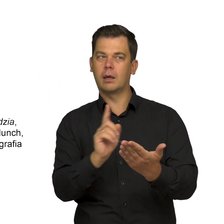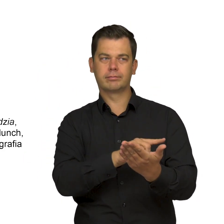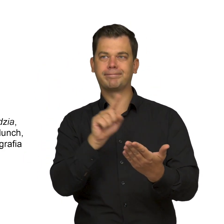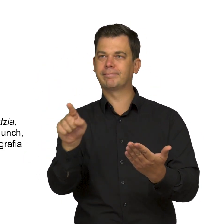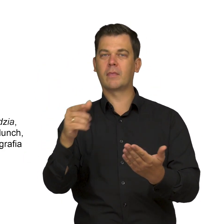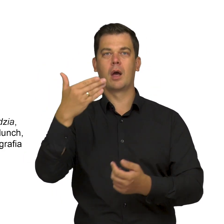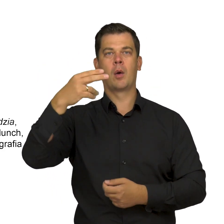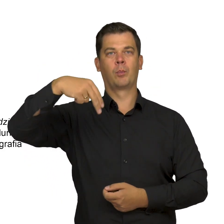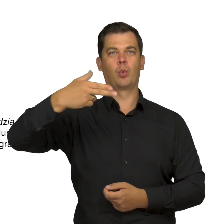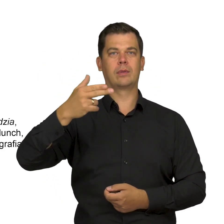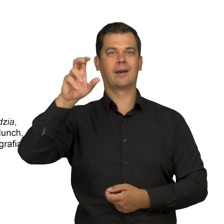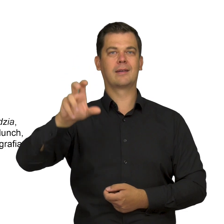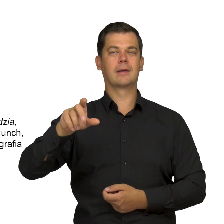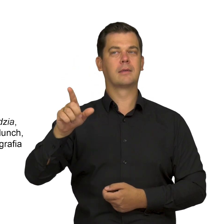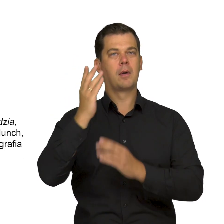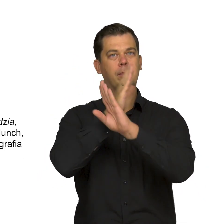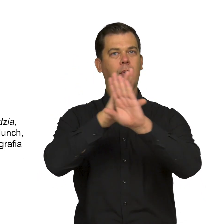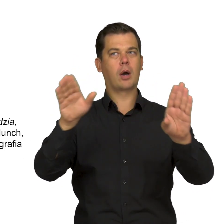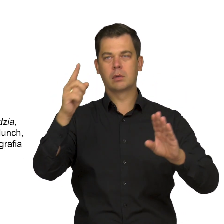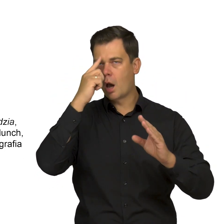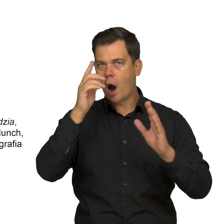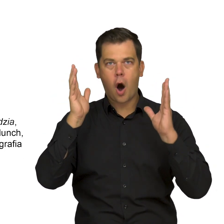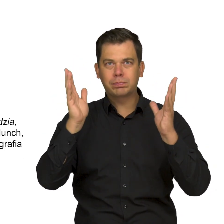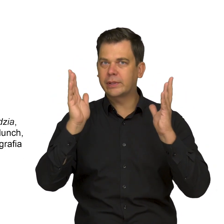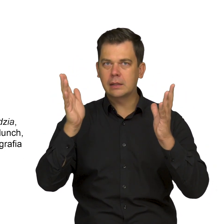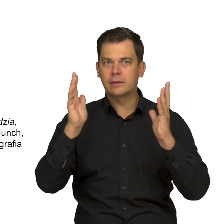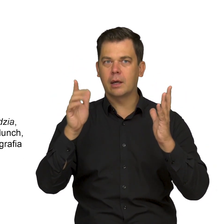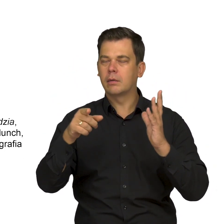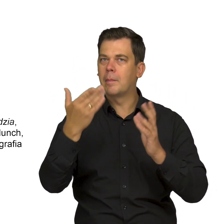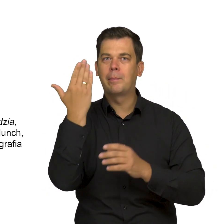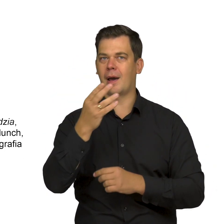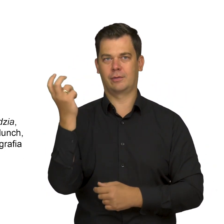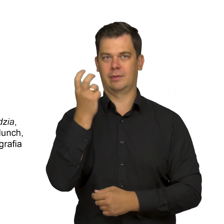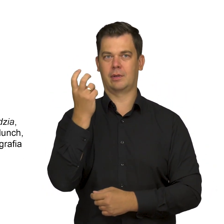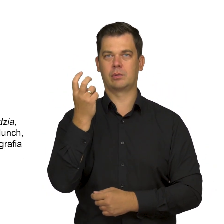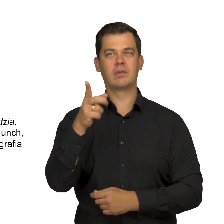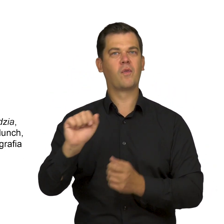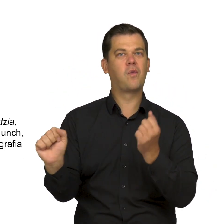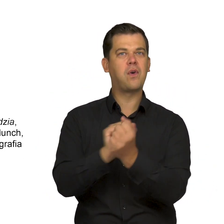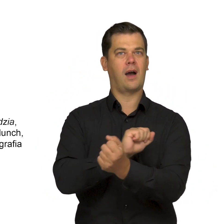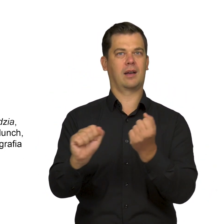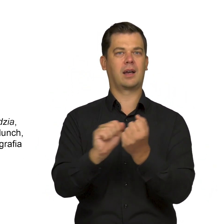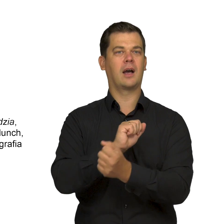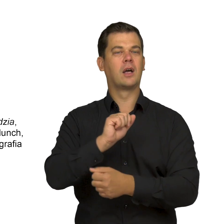reveal Munch's obsessive interest